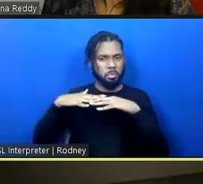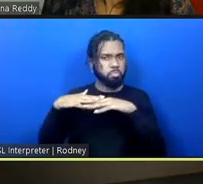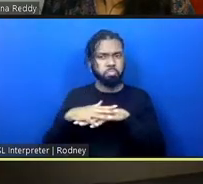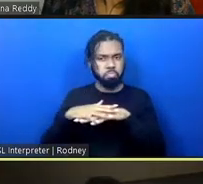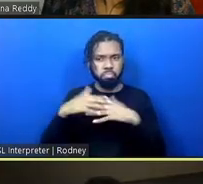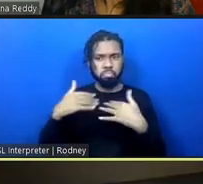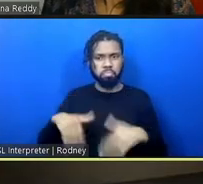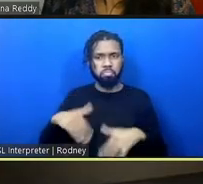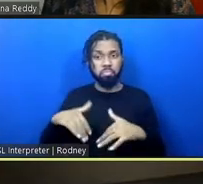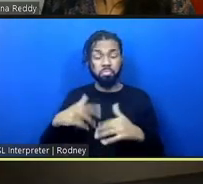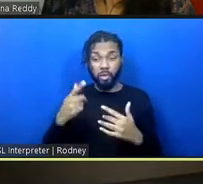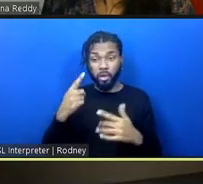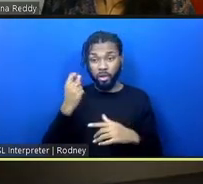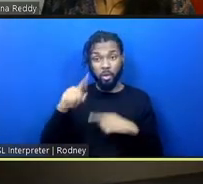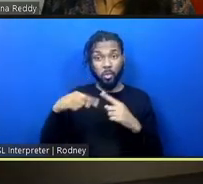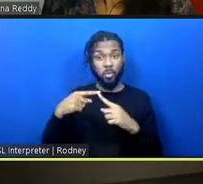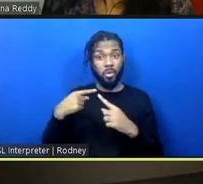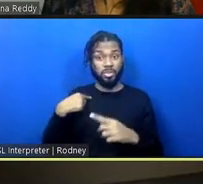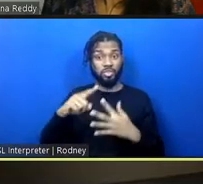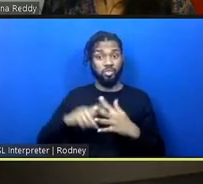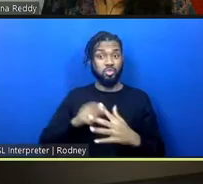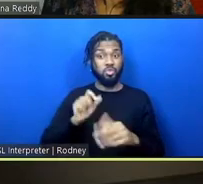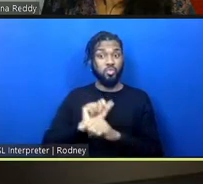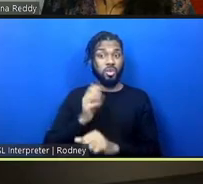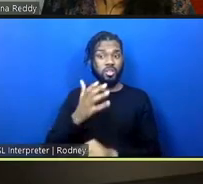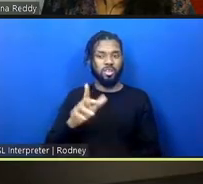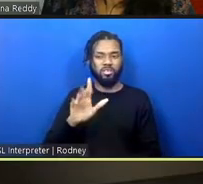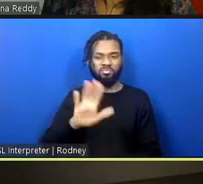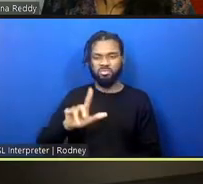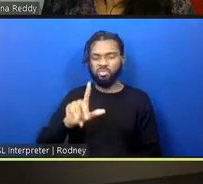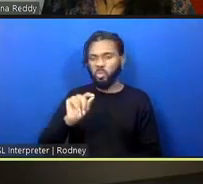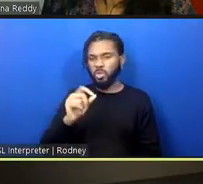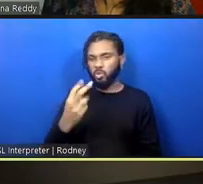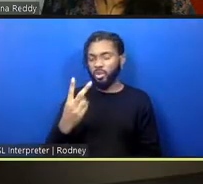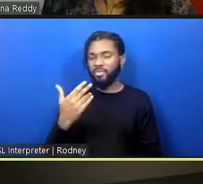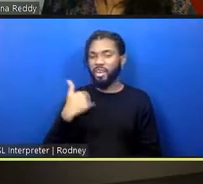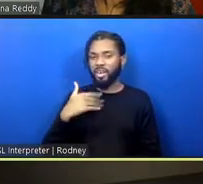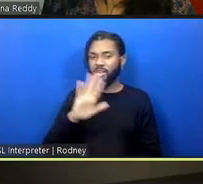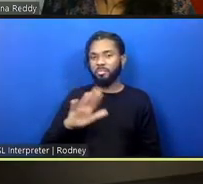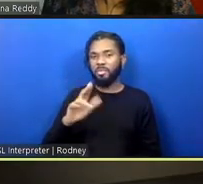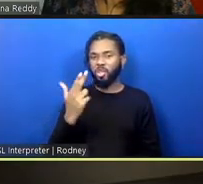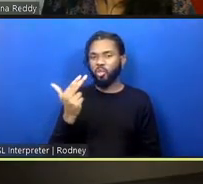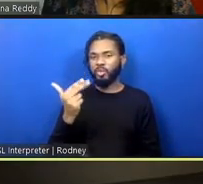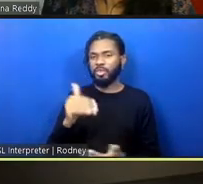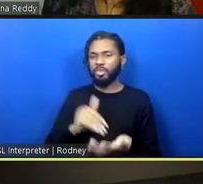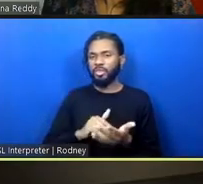started working there it was 2012, and there were about 13,000 people locked